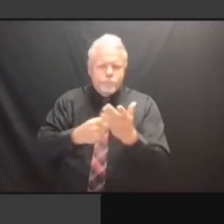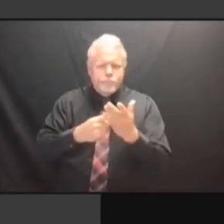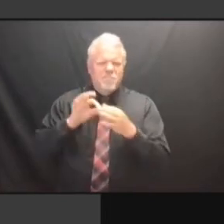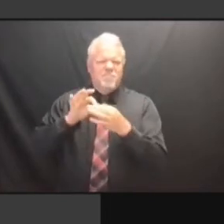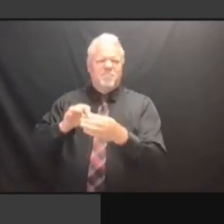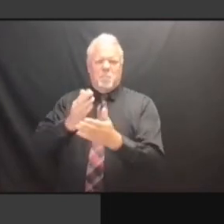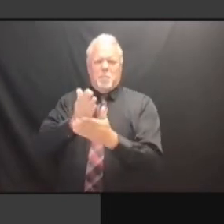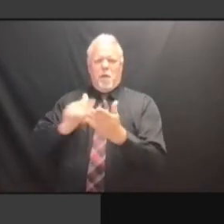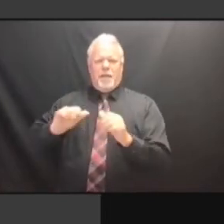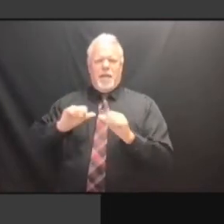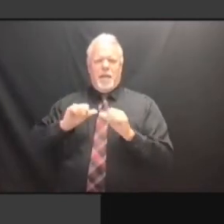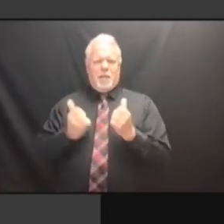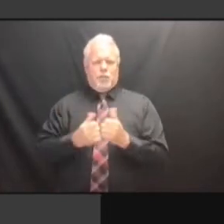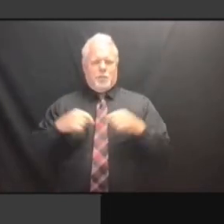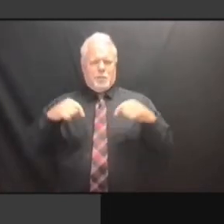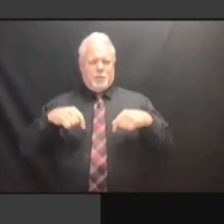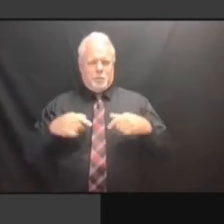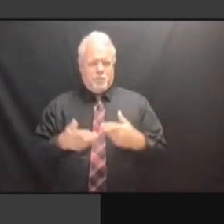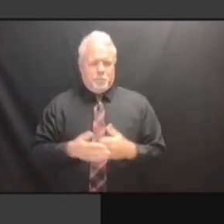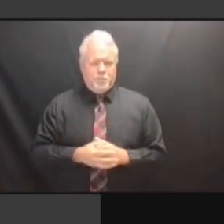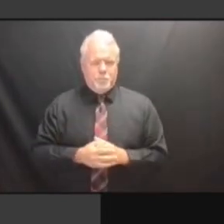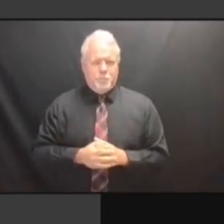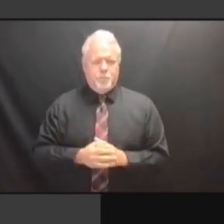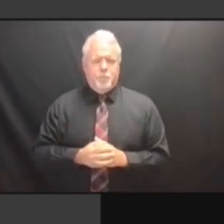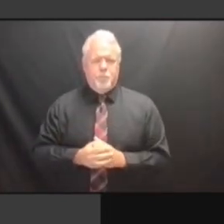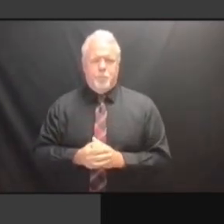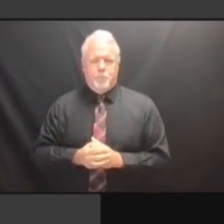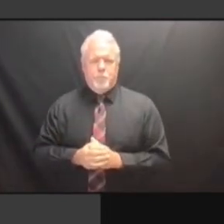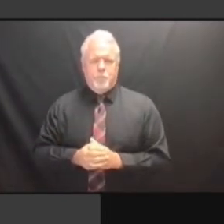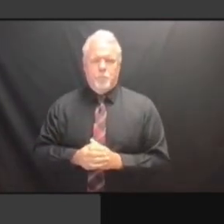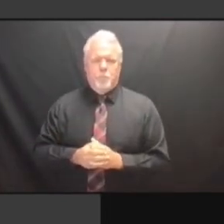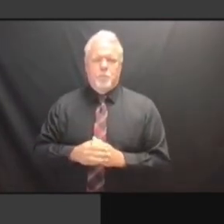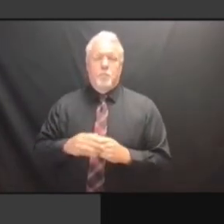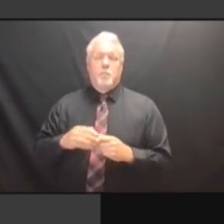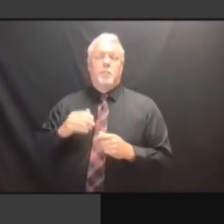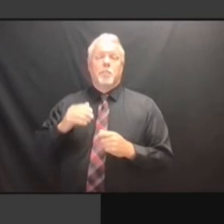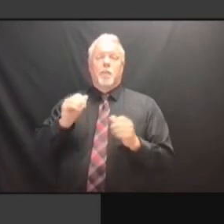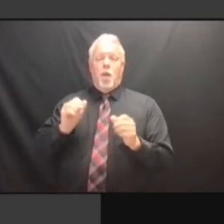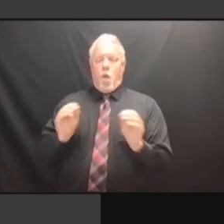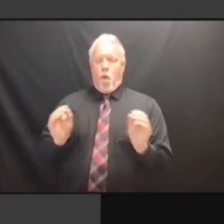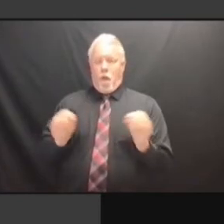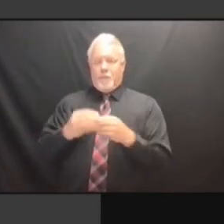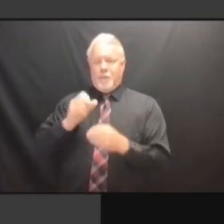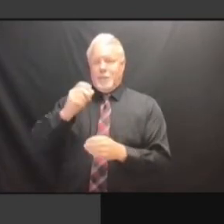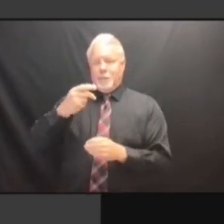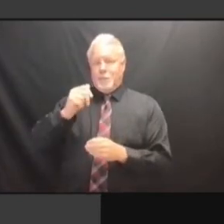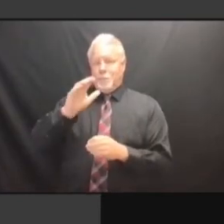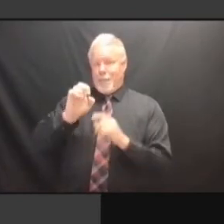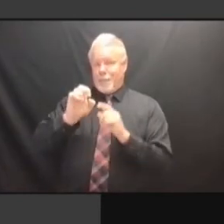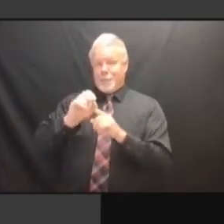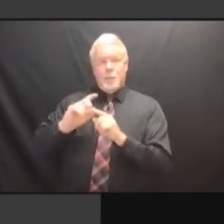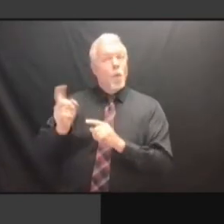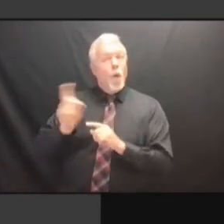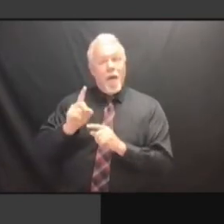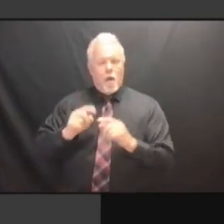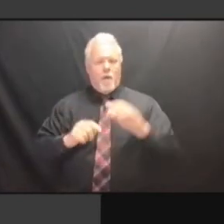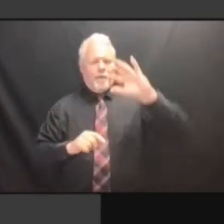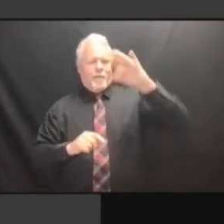ON THE FIFTH FLOOR OF THE ON THE FIFTH FLOOR OF THE BUILDING. BUILDING. BUILDING. WE BUILDING. WE HAVE BUILDING. WE HAVE SPACE BUILDING. WE HAVE SPACE ON BUILDING. WE HAVE SPACE ON THE BUILDING. WE HAVE SPACE ON THE FIRST BUILDING. WE HAVE SPACE ON THE FIRST FLOOR WE HAVE SPACE ON THE FIRST FLOOR WE HAVE SPACE ON THE FIRST FLOOR OF WE HAVE SPACE ON THE FIRST FLOOR OF THE WE HAVE SPACE ON THE FIRST FLOOR OF THE BUILDING. OF THE BUILDING. OF THE BUILDING. WE'RE OF THE BUILDING. WE'RE GOING OF THE BUILDING. WE'RE GOING TO OF THE BUILDING. WE'RE GOING TO CONTINUE OF THE BUILDING. WE'RE GOING TO CONTINUE TO OF THE BUILDING. WE'RE GOING TO CONTINUE TO HAVE WE'RE GOING TO CONTINUE TO HAVE WE'RE GOING TO CONTINUE TO HAVE SPACE WE'RE GOING TO CONTINUE TO HAVE SPACE ON WE'RE GOING TO CONTINUE TO HAVE SPACE ON THE WE'RE GOING TO CONTINUE TO HAVE SPACE ON THE FIRST WE'RE GOING TO CONTINUE TO HAVE SPACE ON THE FIRST FLOOR. SPACE ON THE FIRST FLOOR. SPACE ON THE FIRST FLOOR. WE SPACE ON THE FIRST FLOOR. WE MAY SPACE ON THE FIRST FLOOR. WE MAY GET SPACE ON THE FIRST FLOOR. WE MAY GET ADDITIONAL SPACE ON THE FIRST FLOOR. WE MAY GET ADDITIONAL SPACE